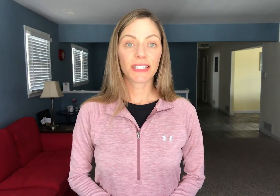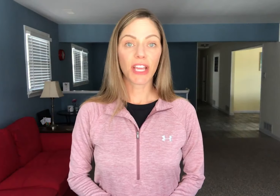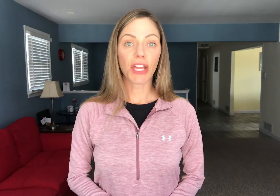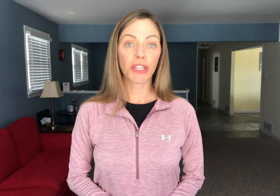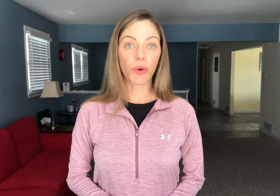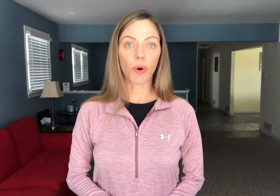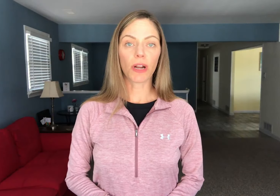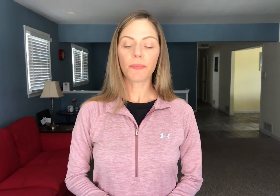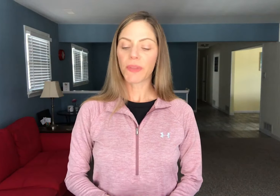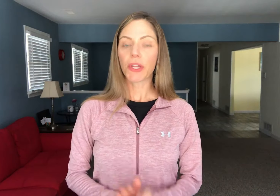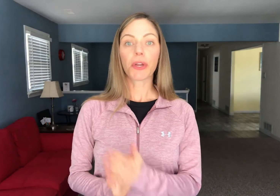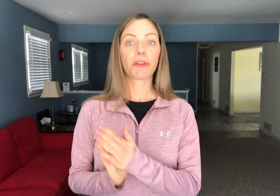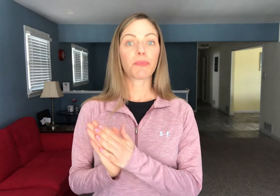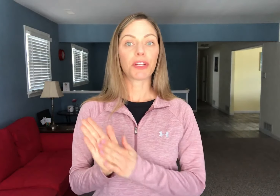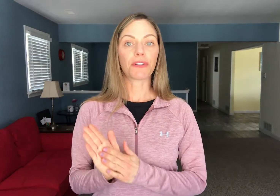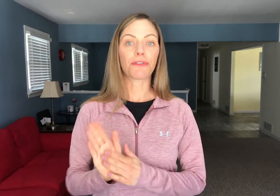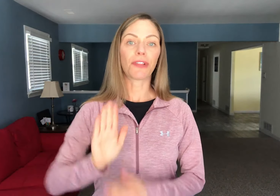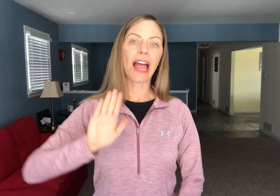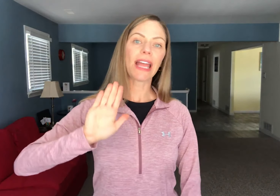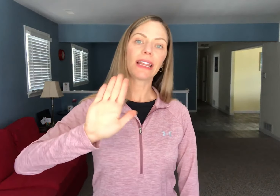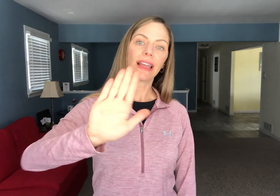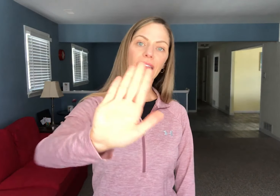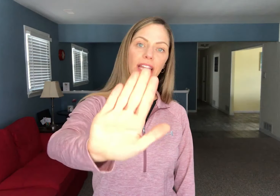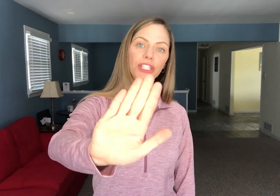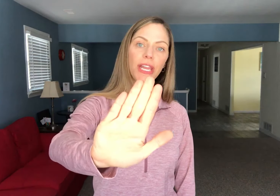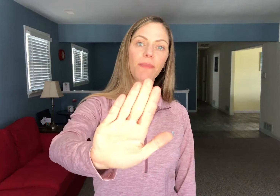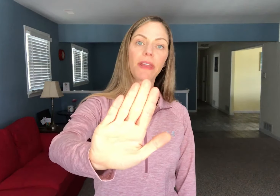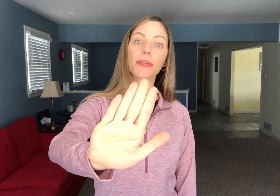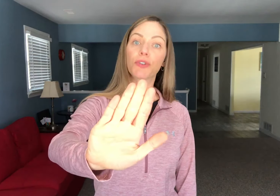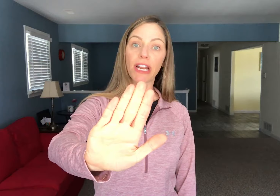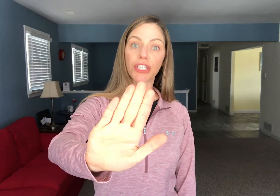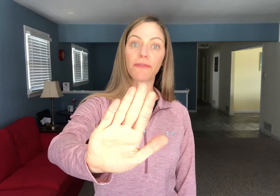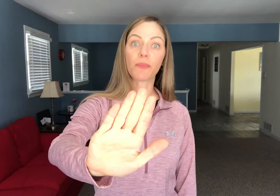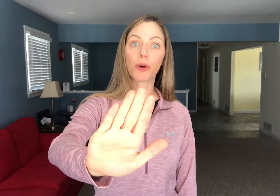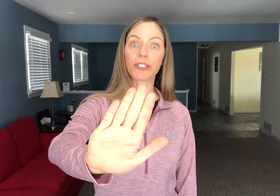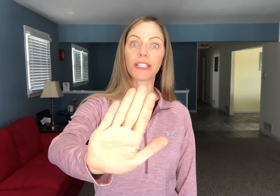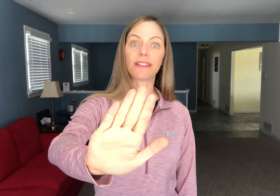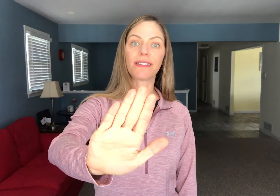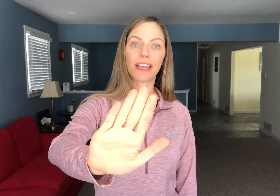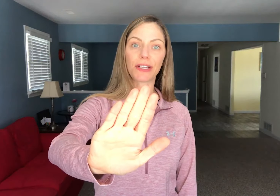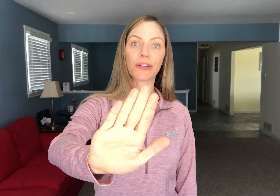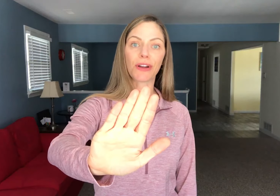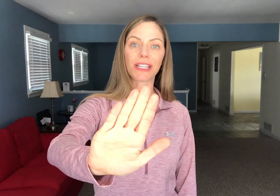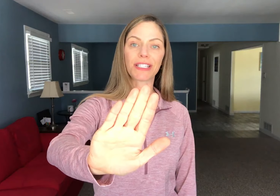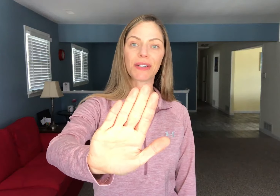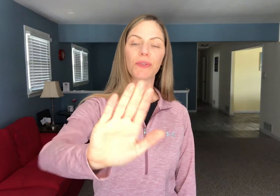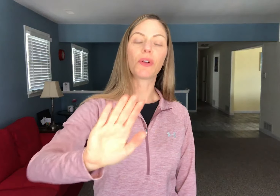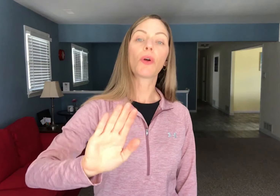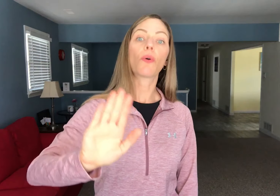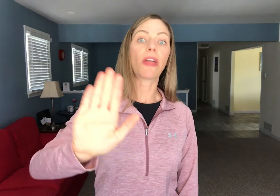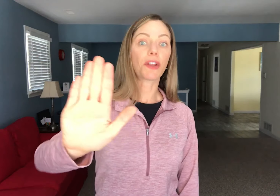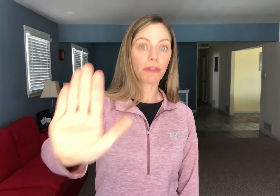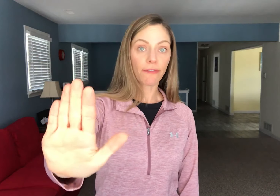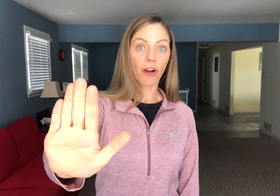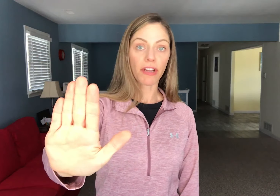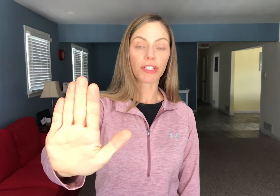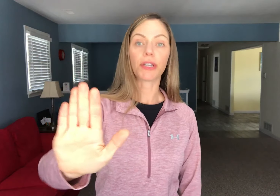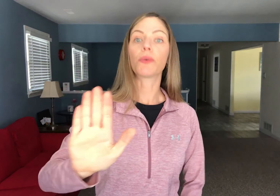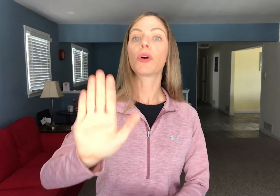To sign YOUR you're going to put your flat handshape in the direction of the person that you're talking to or that you're referring to.